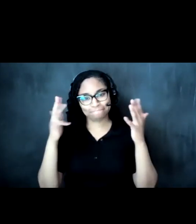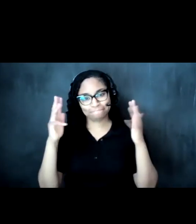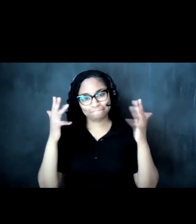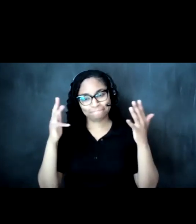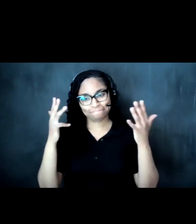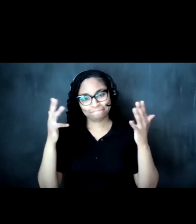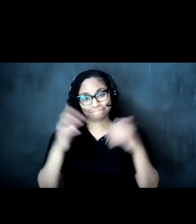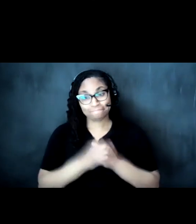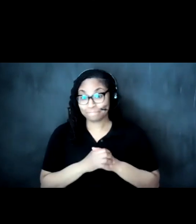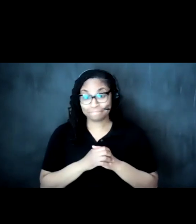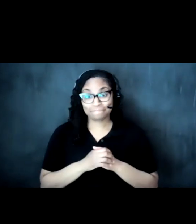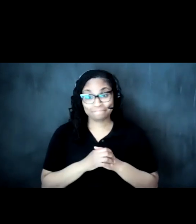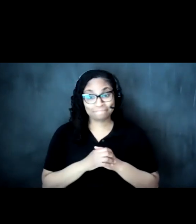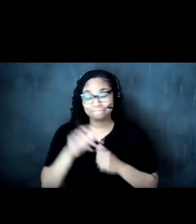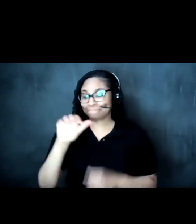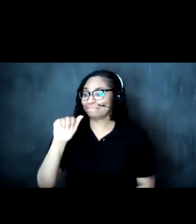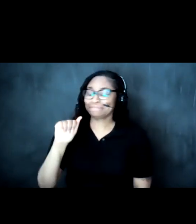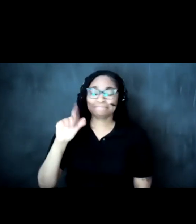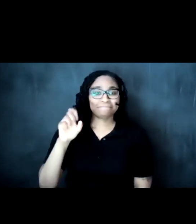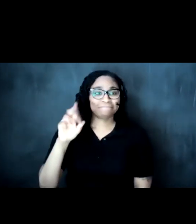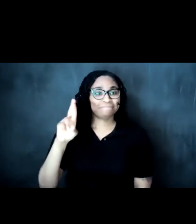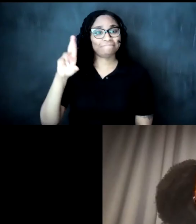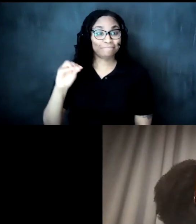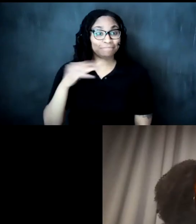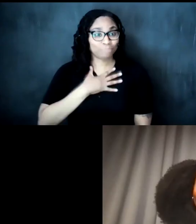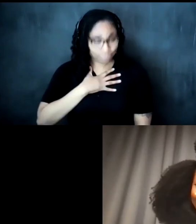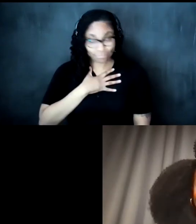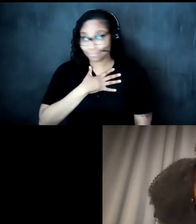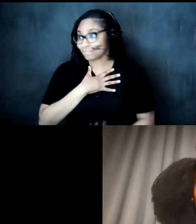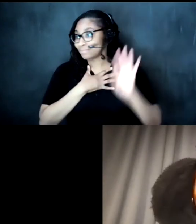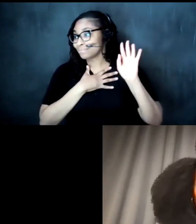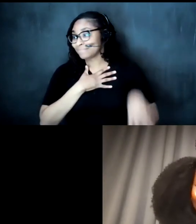wow that was absolutely amazing torian